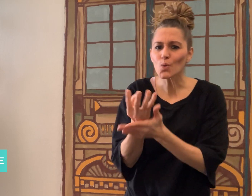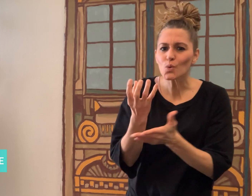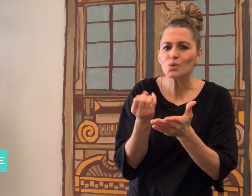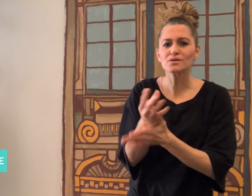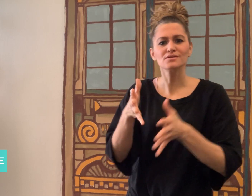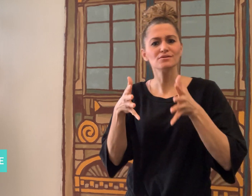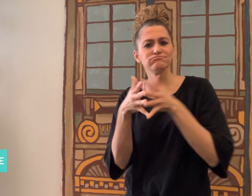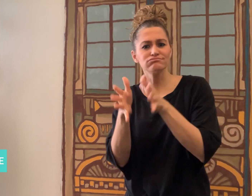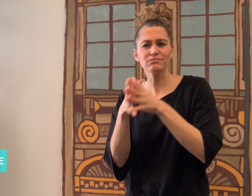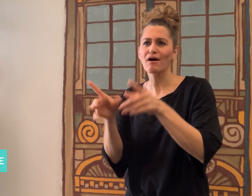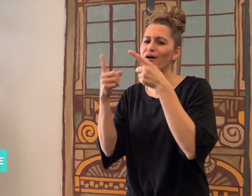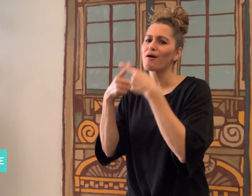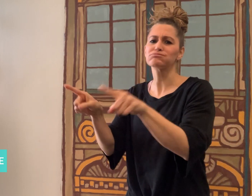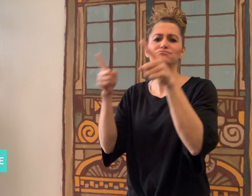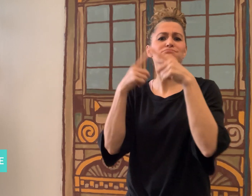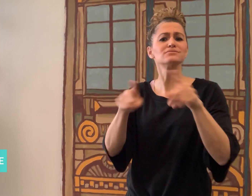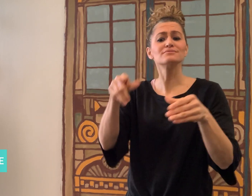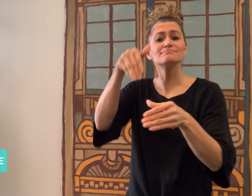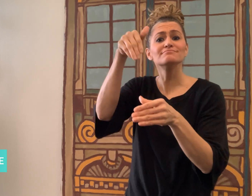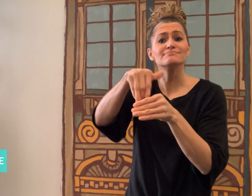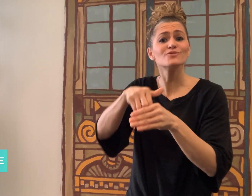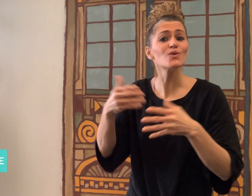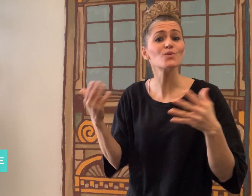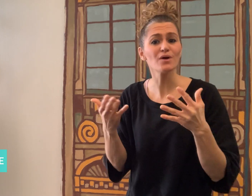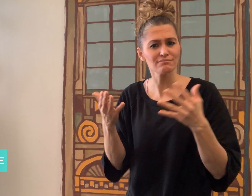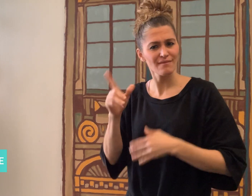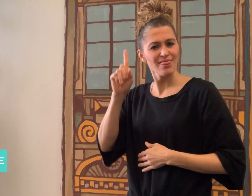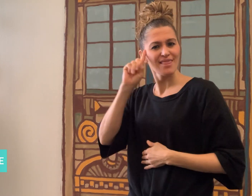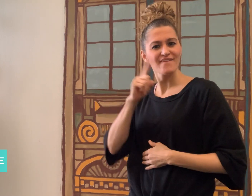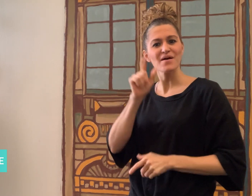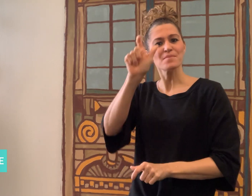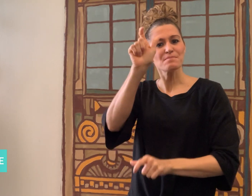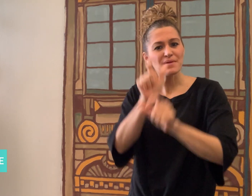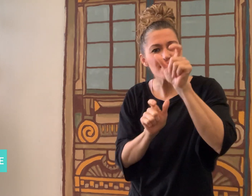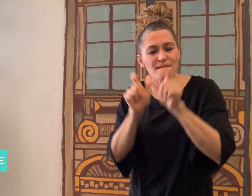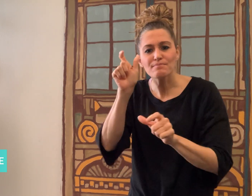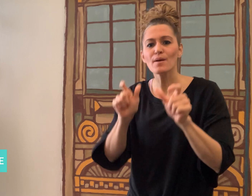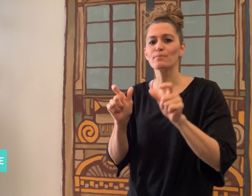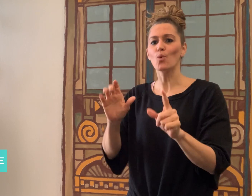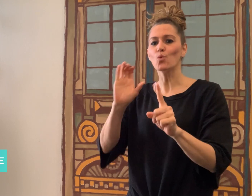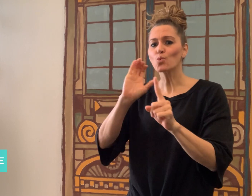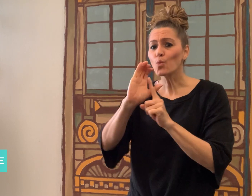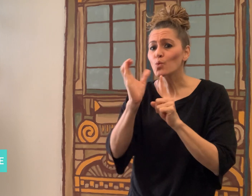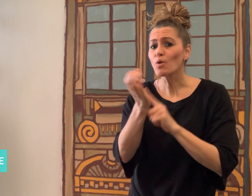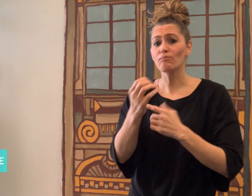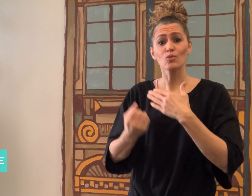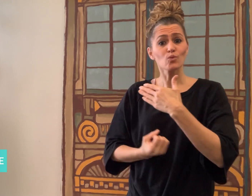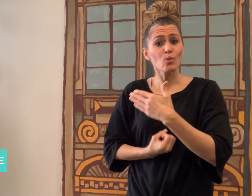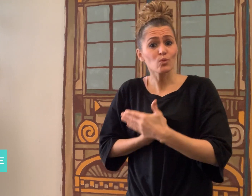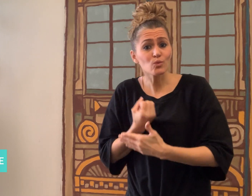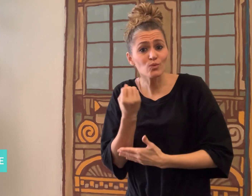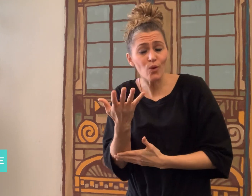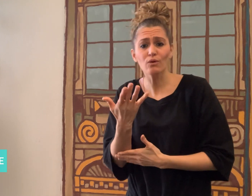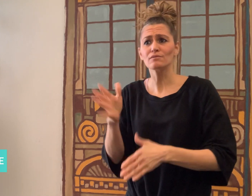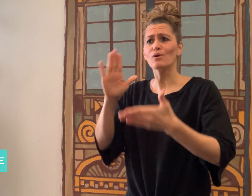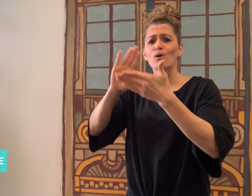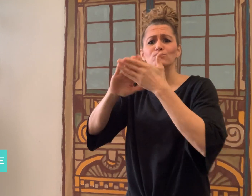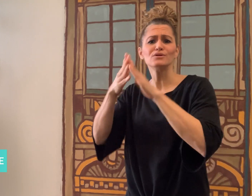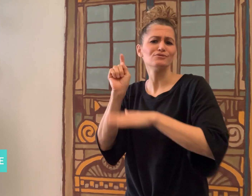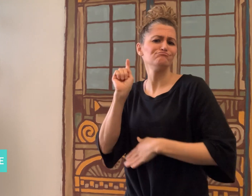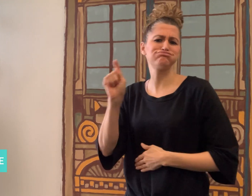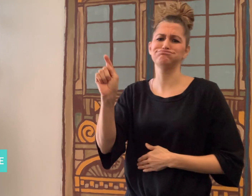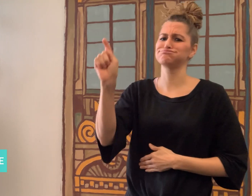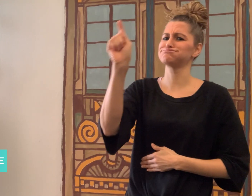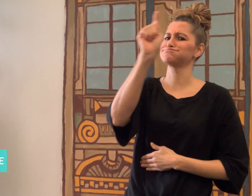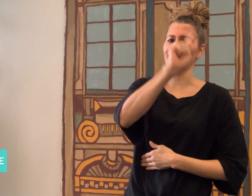about Deaf people, culture, and communities around the world.